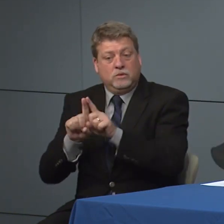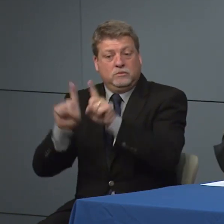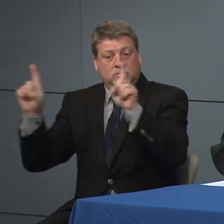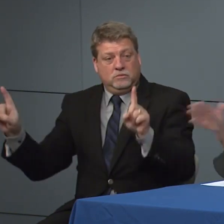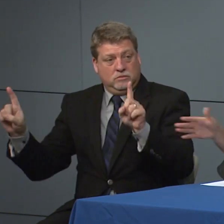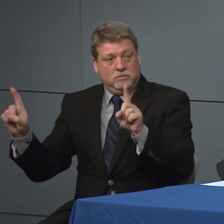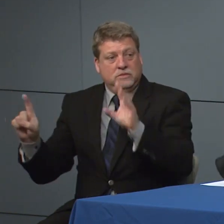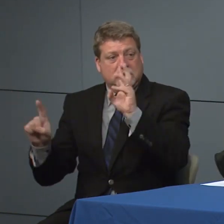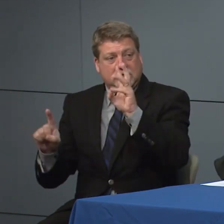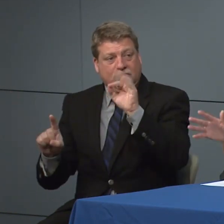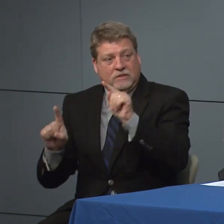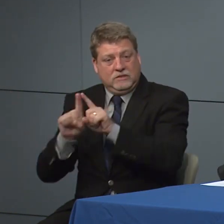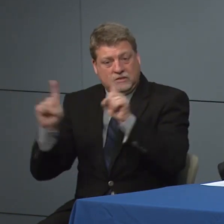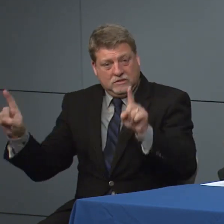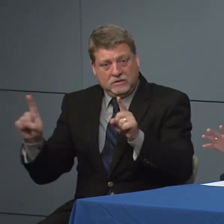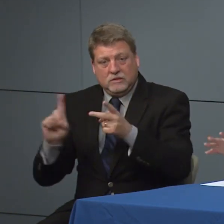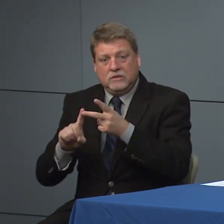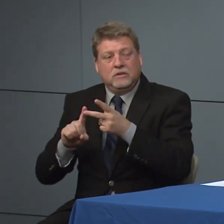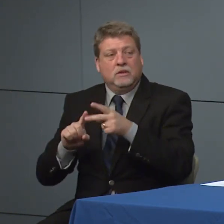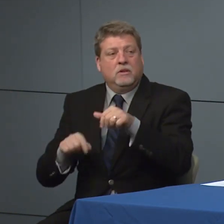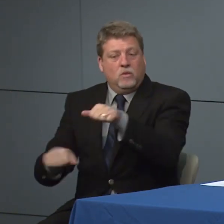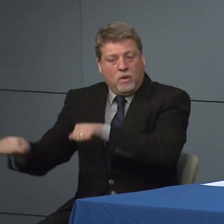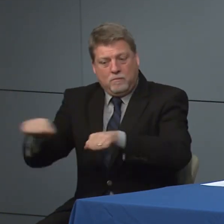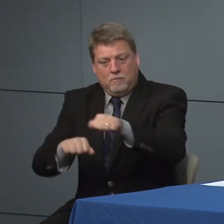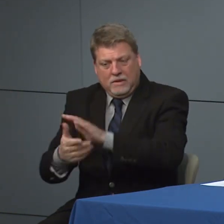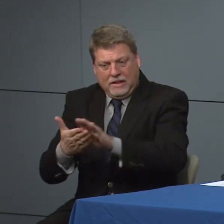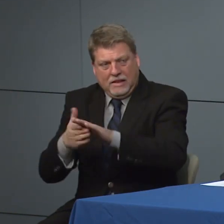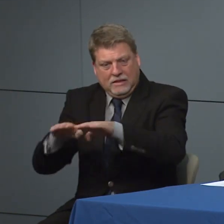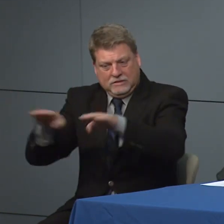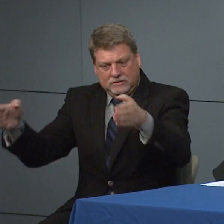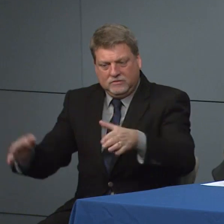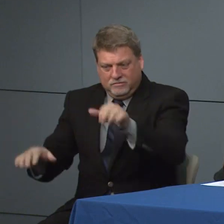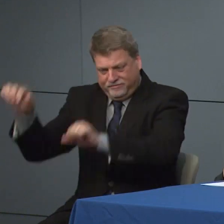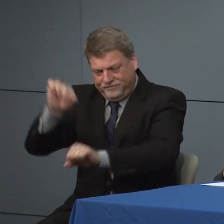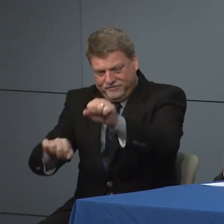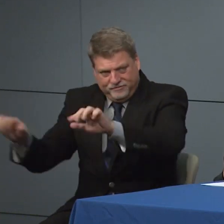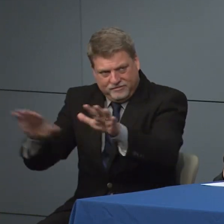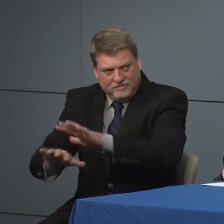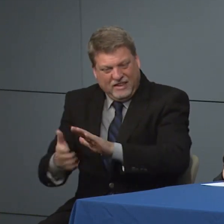away making sure that you are wiping down surfaces as much as possible making sure that people aren't going to that